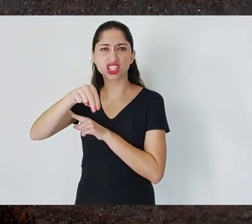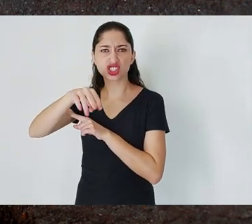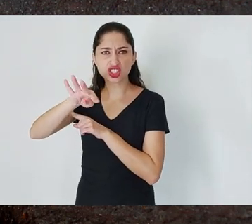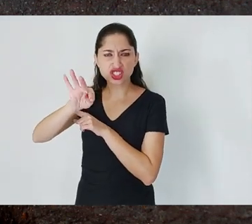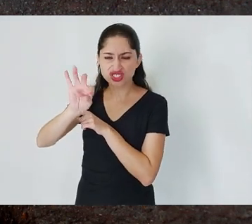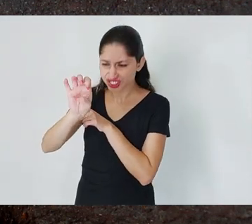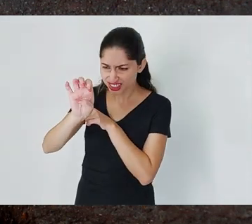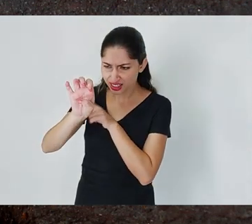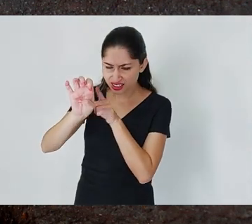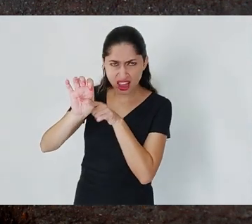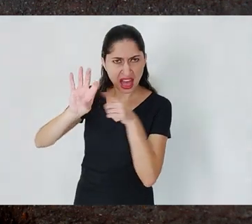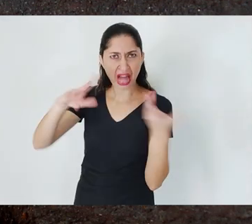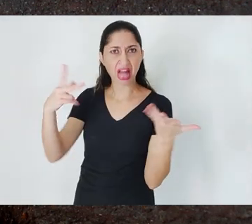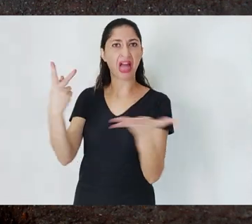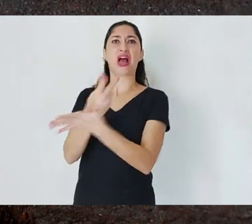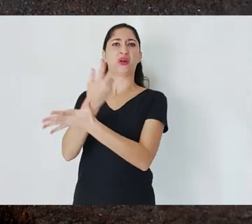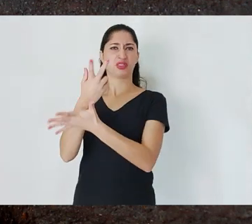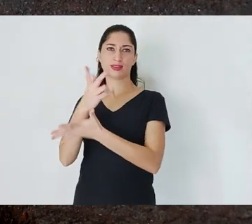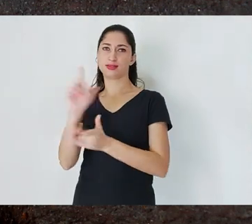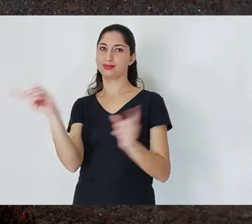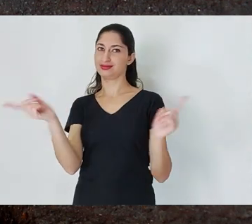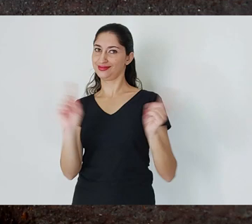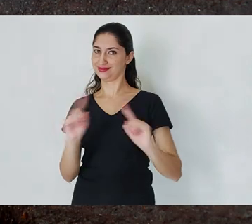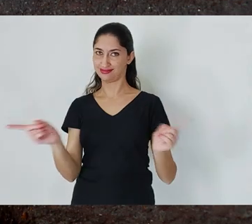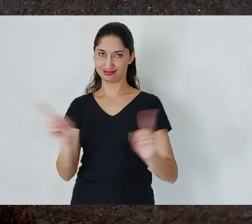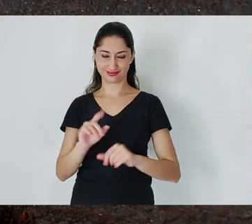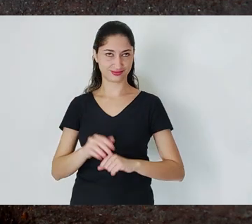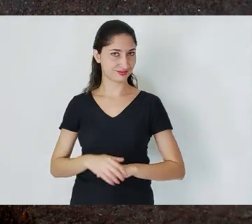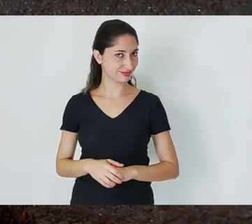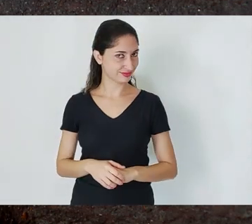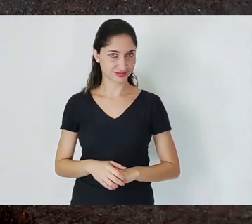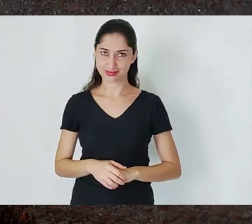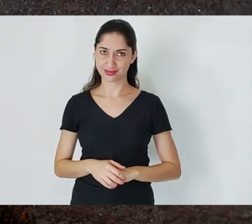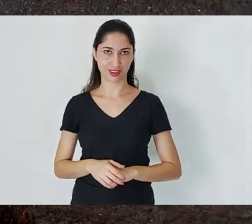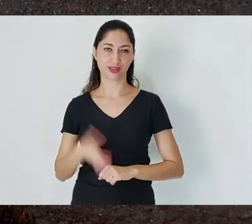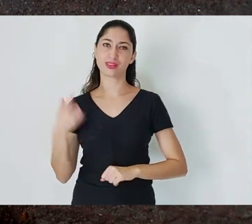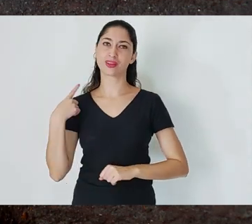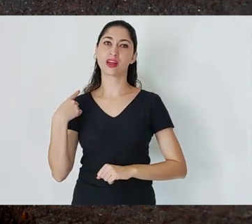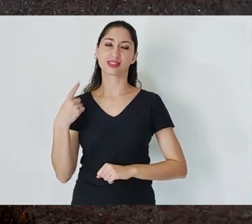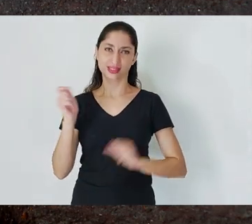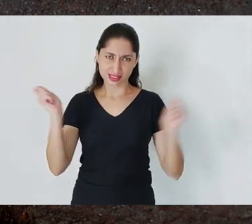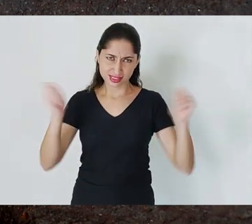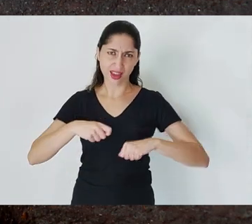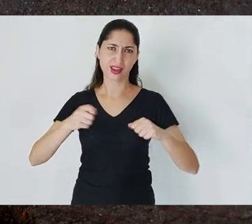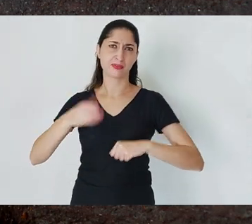but they are actually foreseeable outcomes.